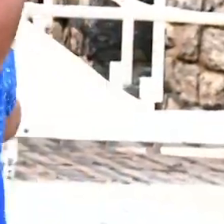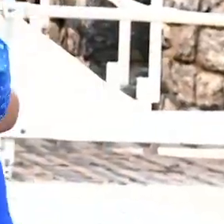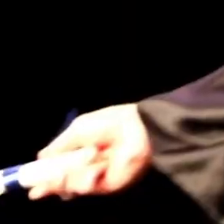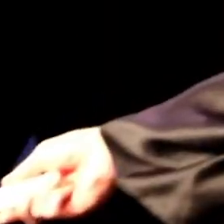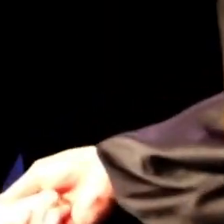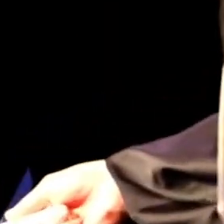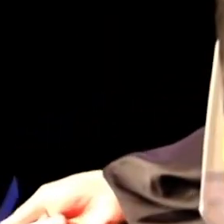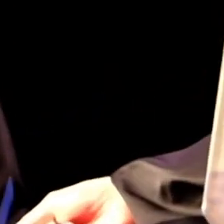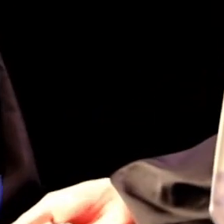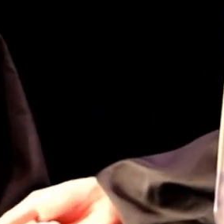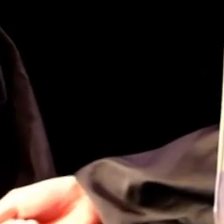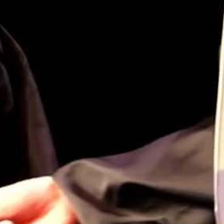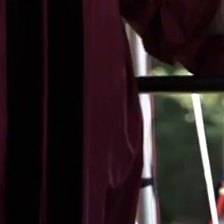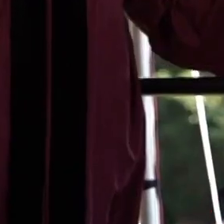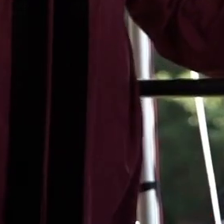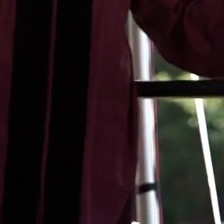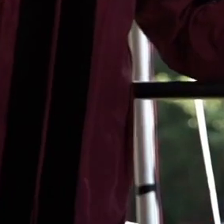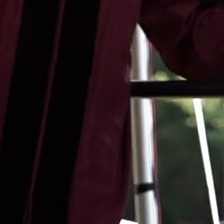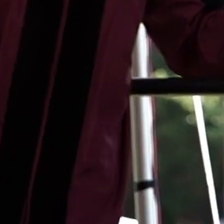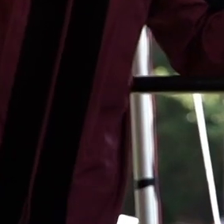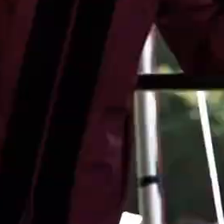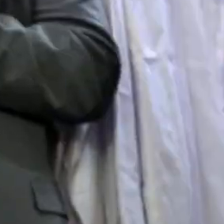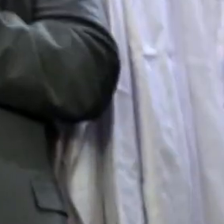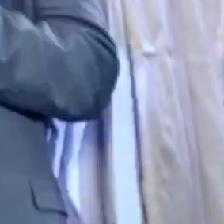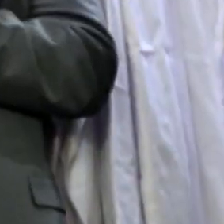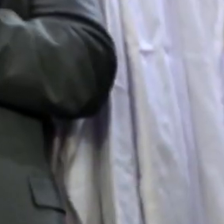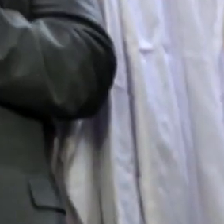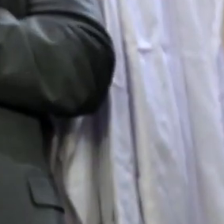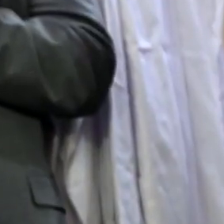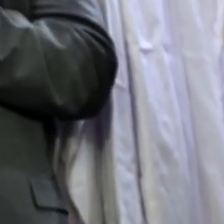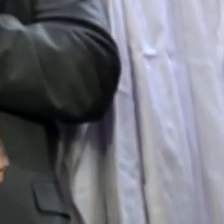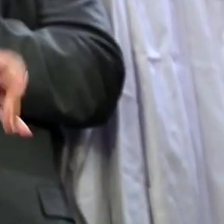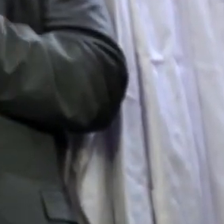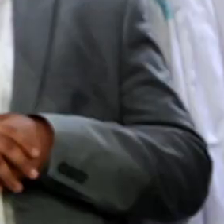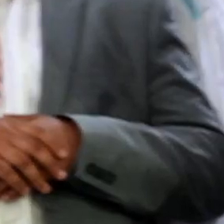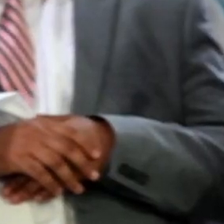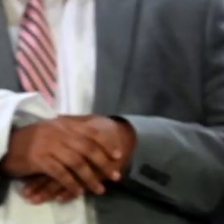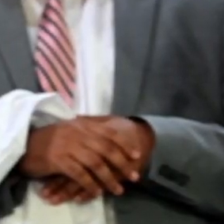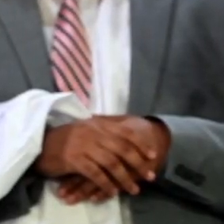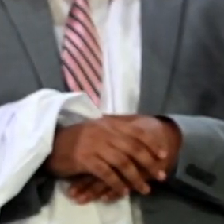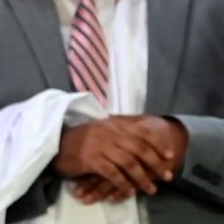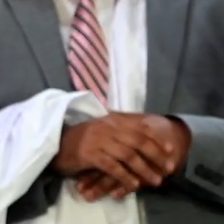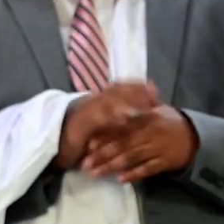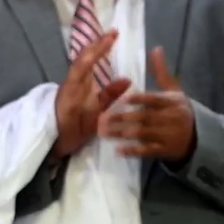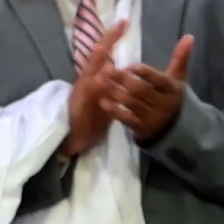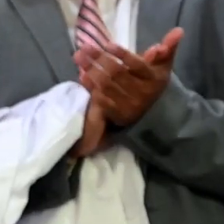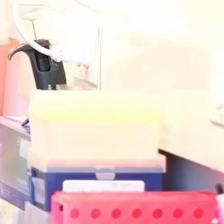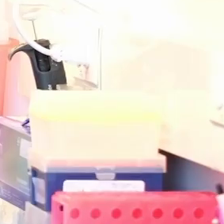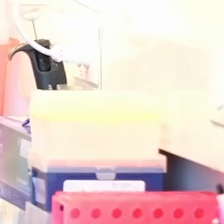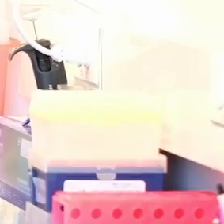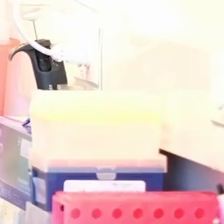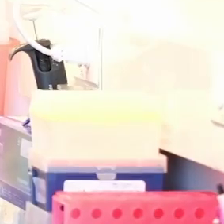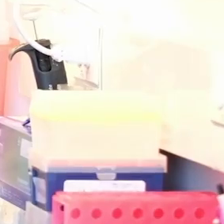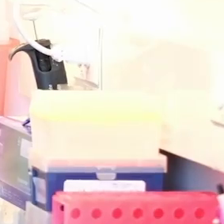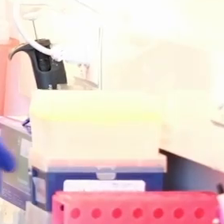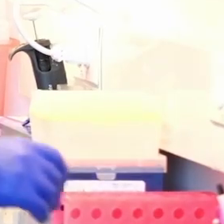We are ready to seize opportunities and become the next generation of leaders. We learn from professors who inspire us to wonder,